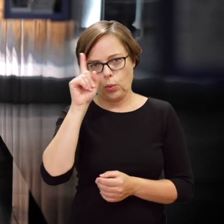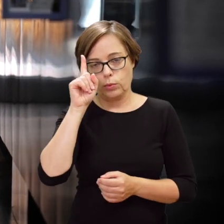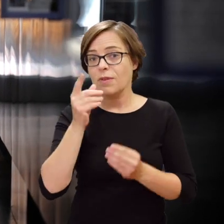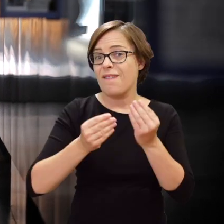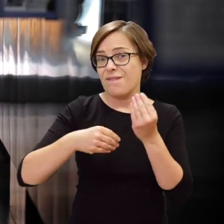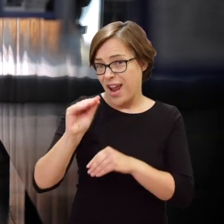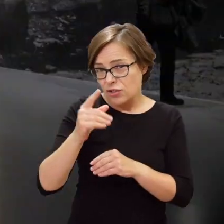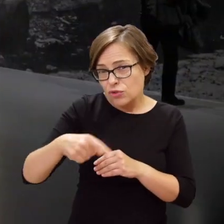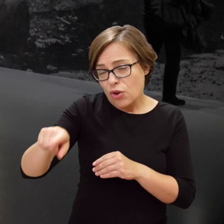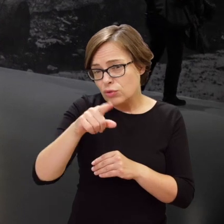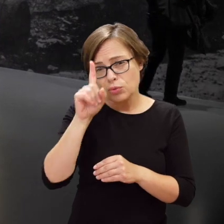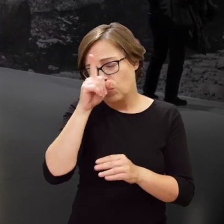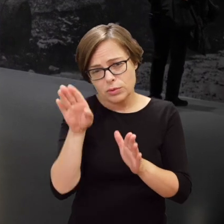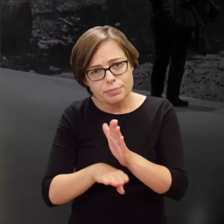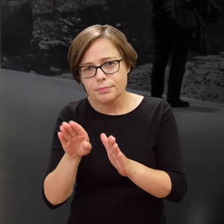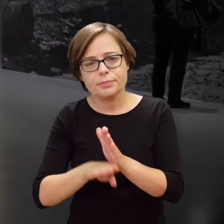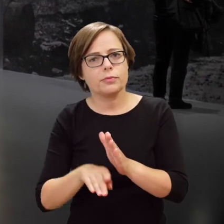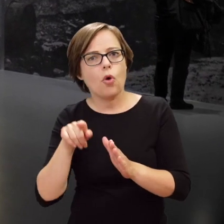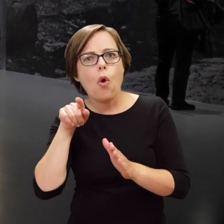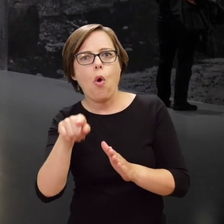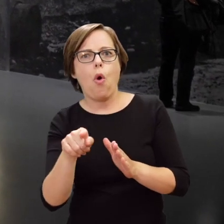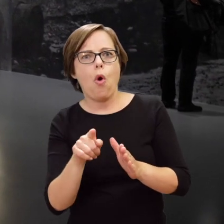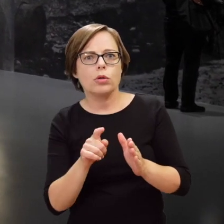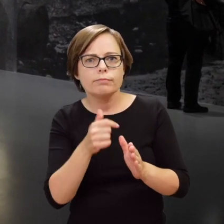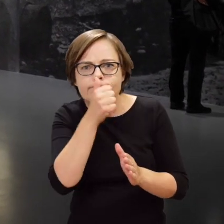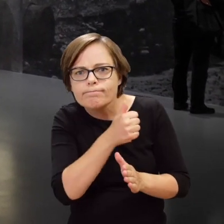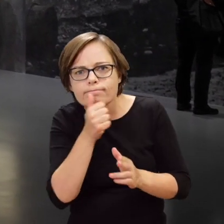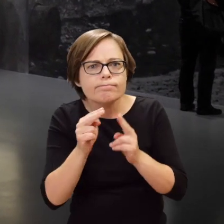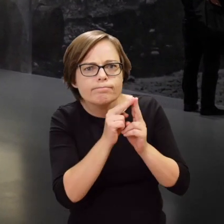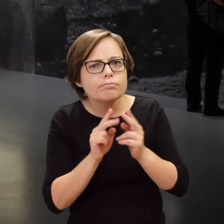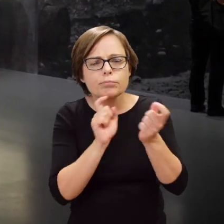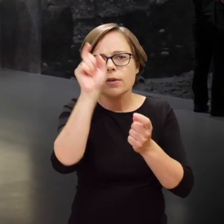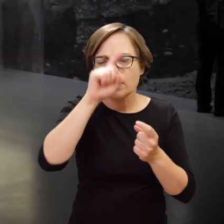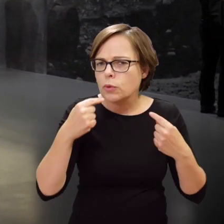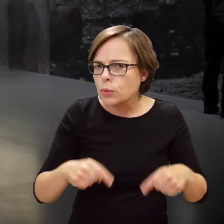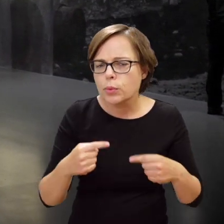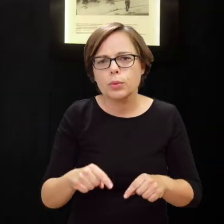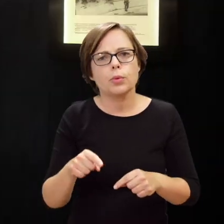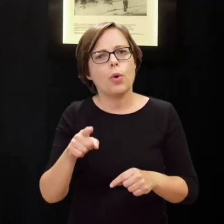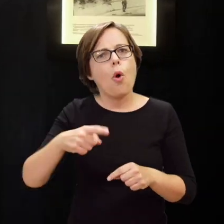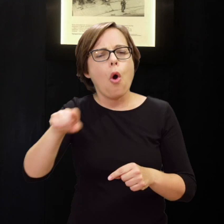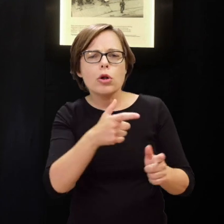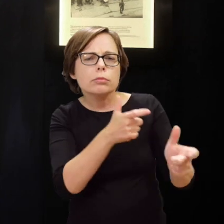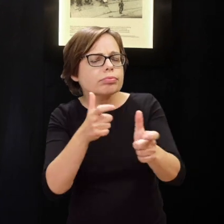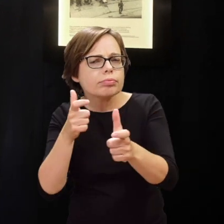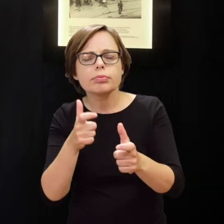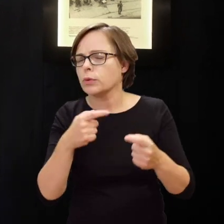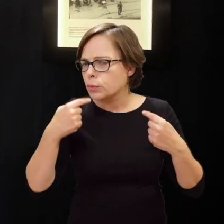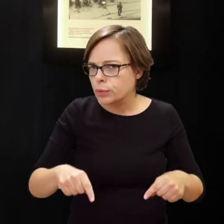The majority were common folk, not engaged in underground activities, not ready to fight with guns in their hands.